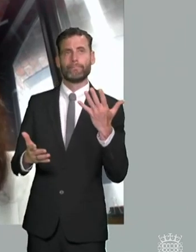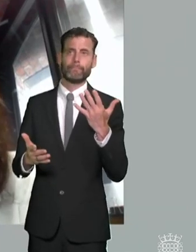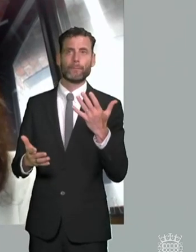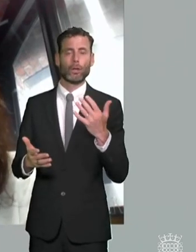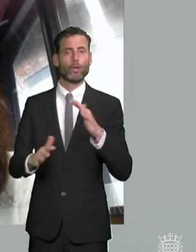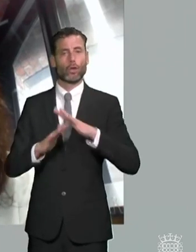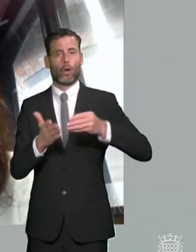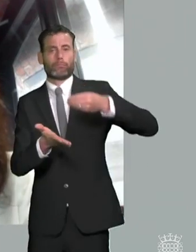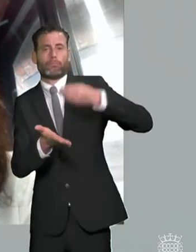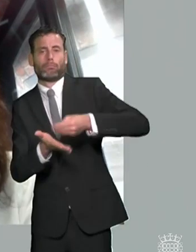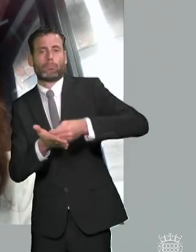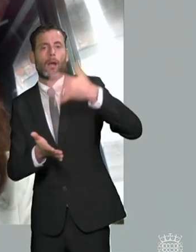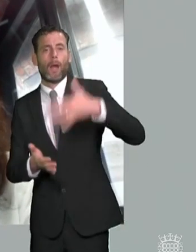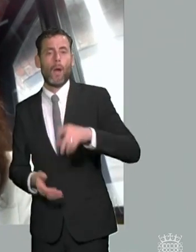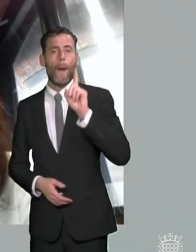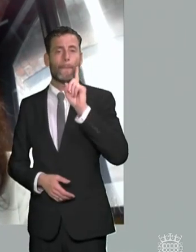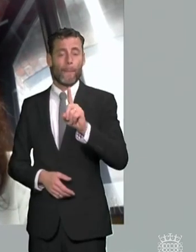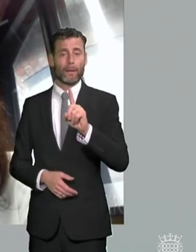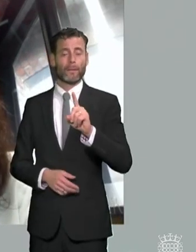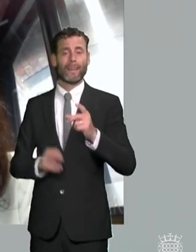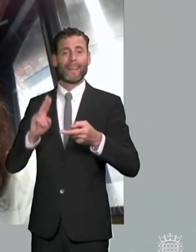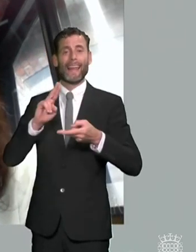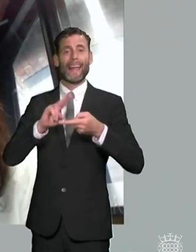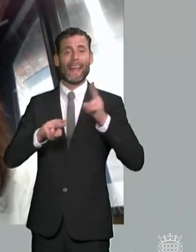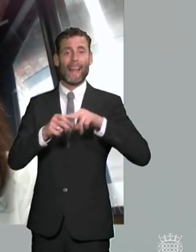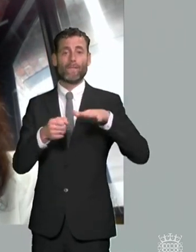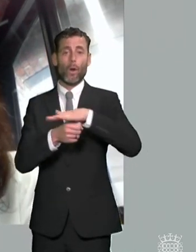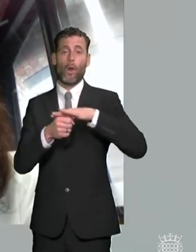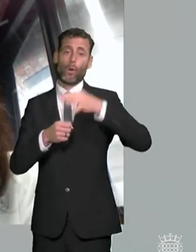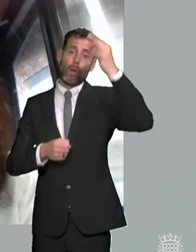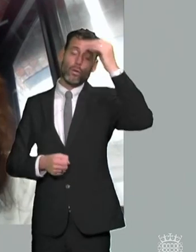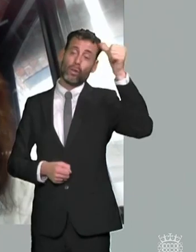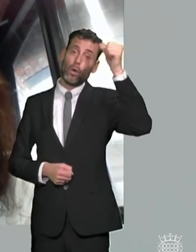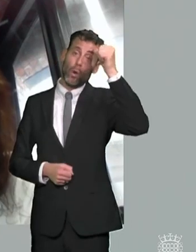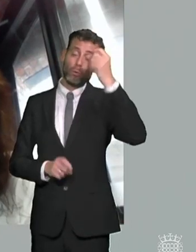tribunal cases as a matter of you know standard they quite often nowadays barely engage in the